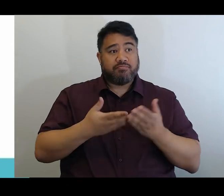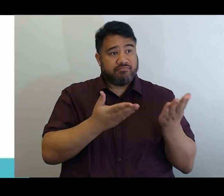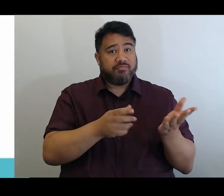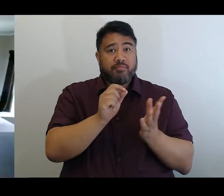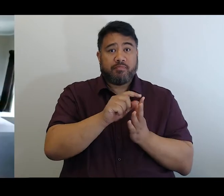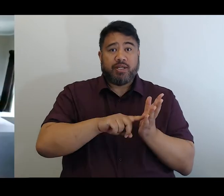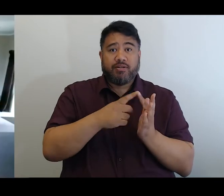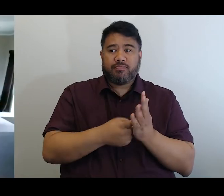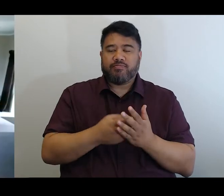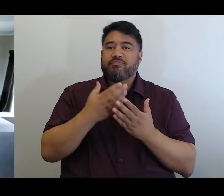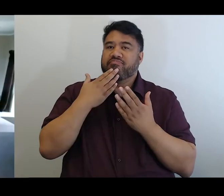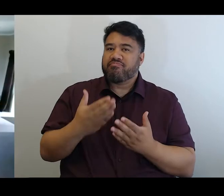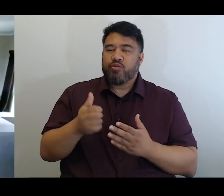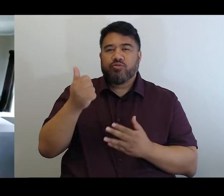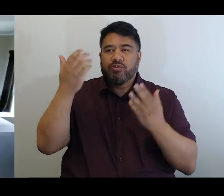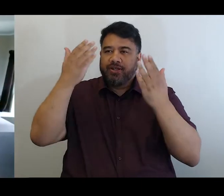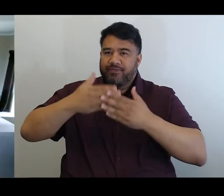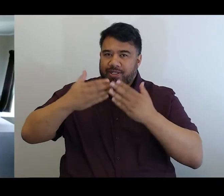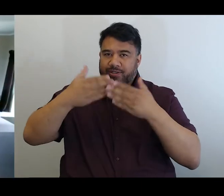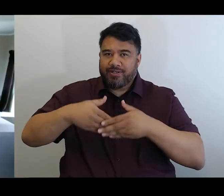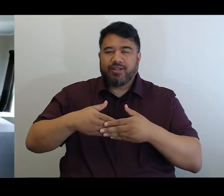Pō mārie Prudence, kia ora ki a koe.